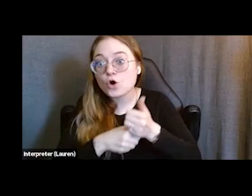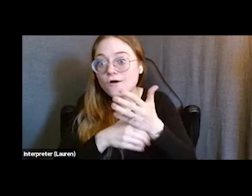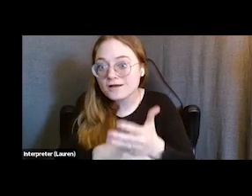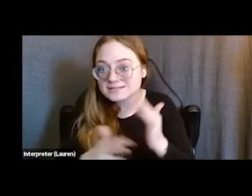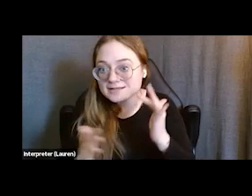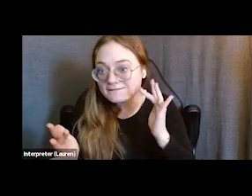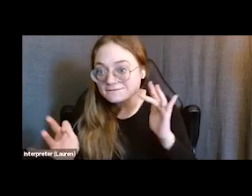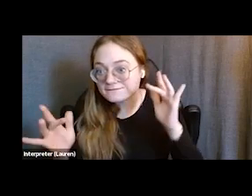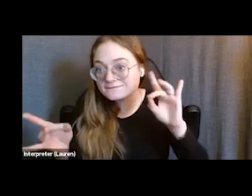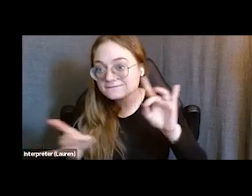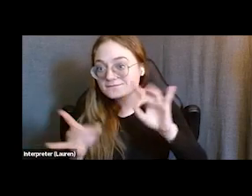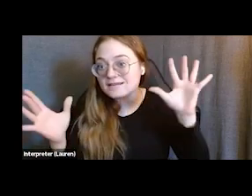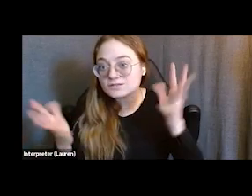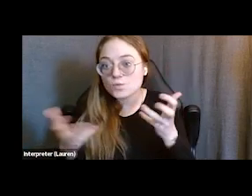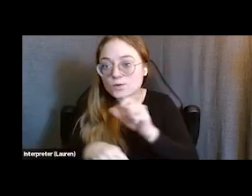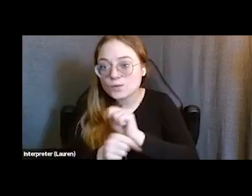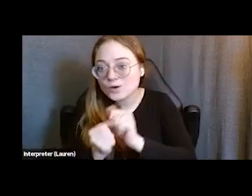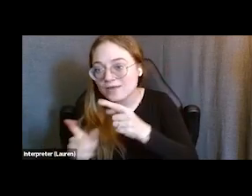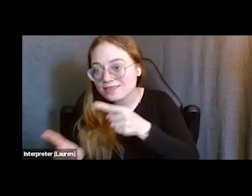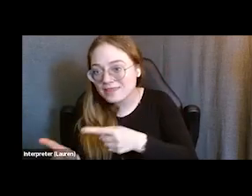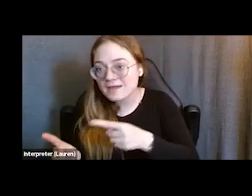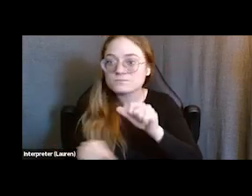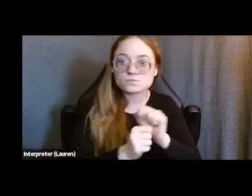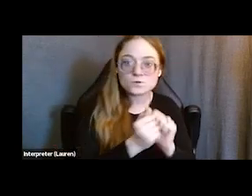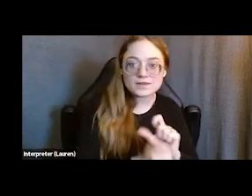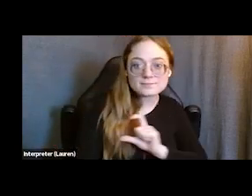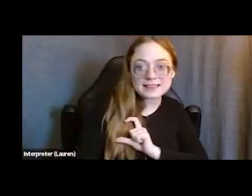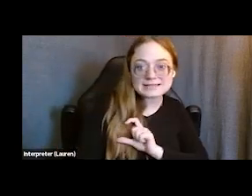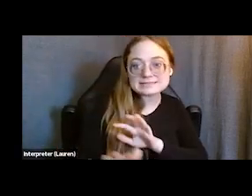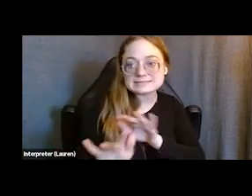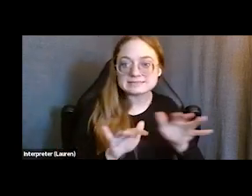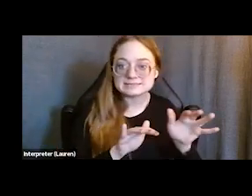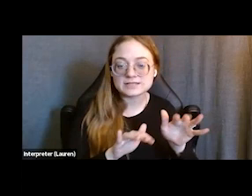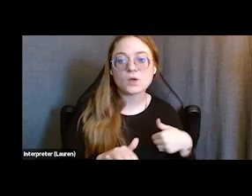and wanted to work with them to support them and really began to work with the city